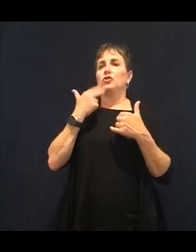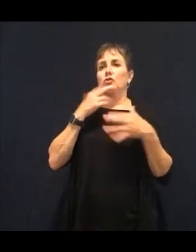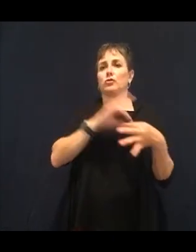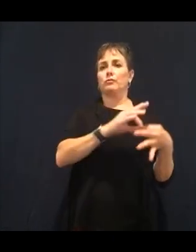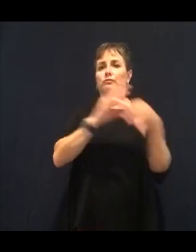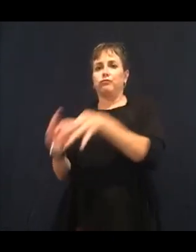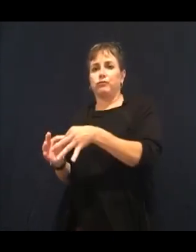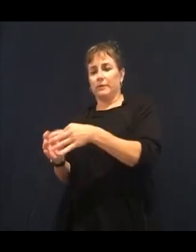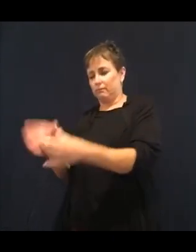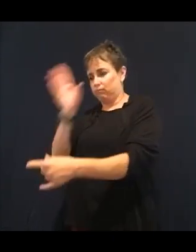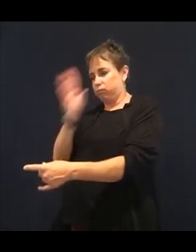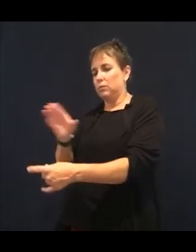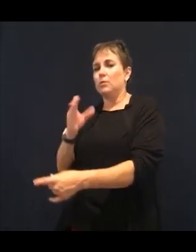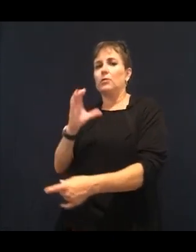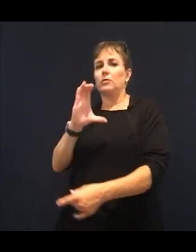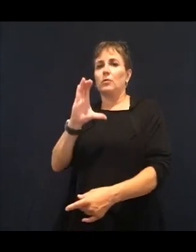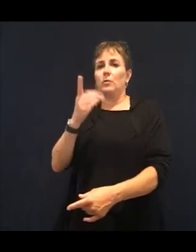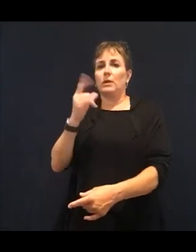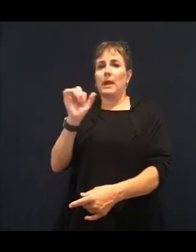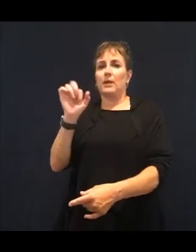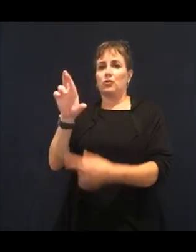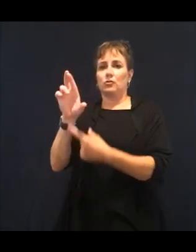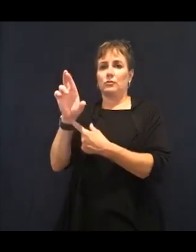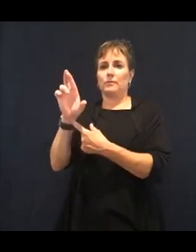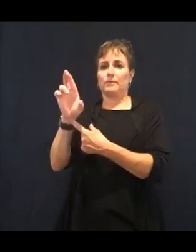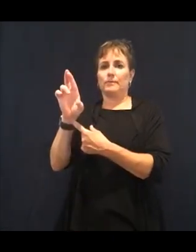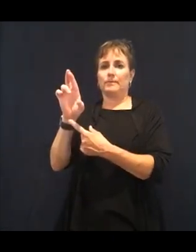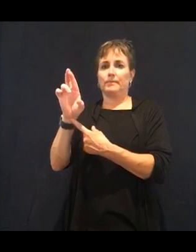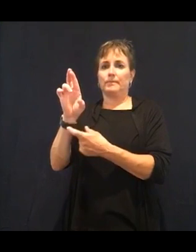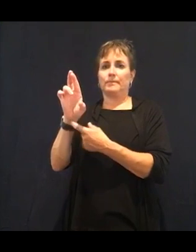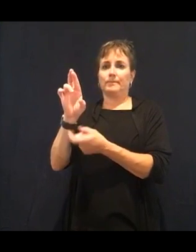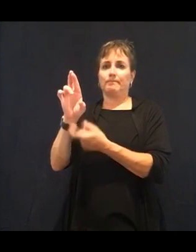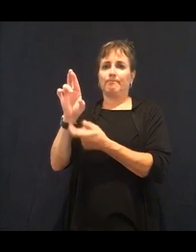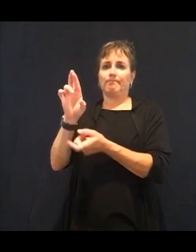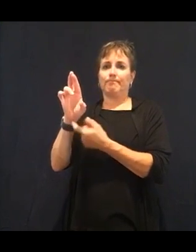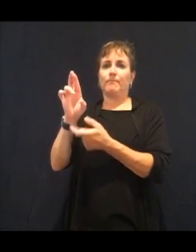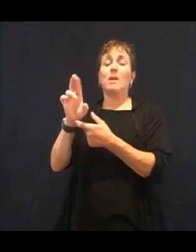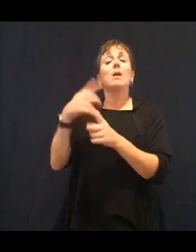disease, Alzheimer's, dementia, get